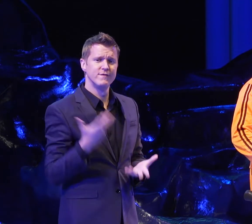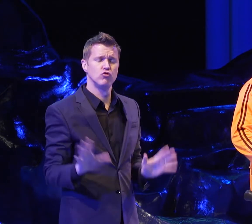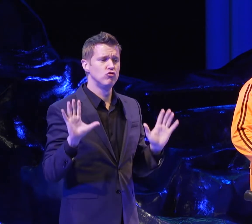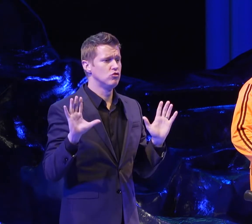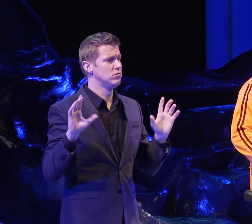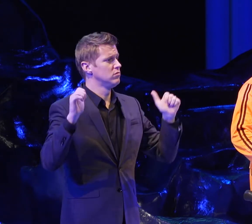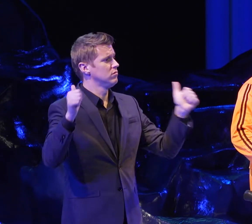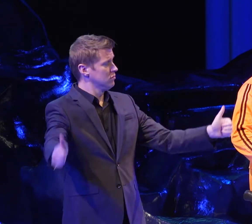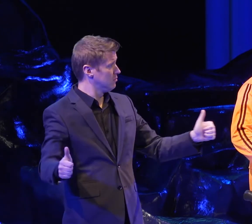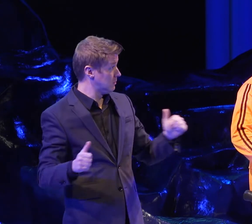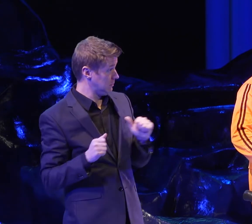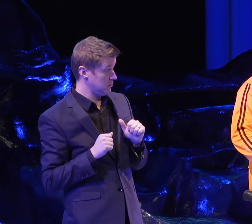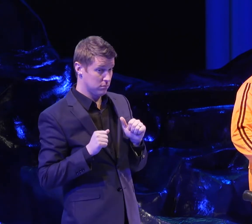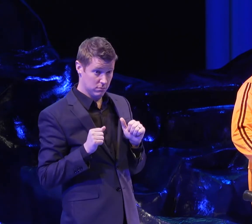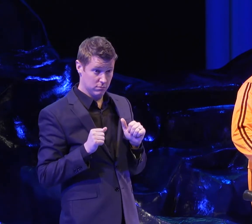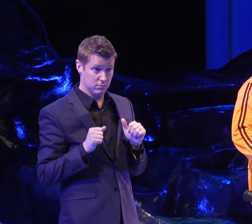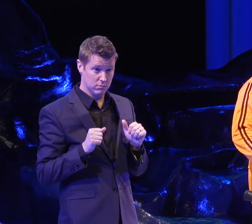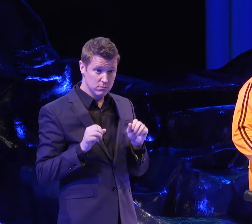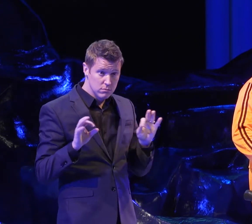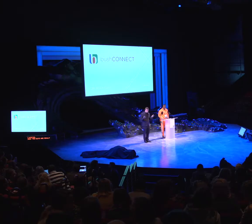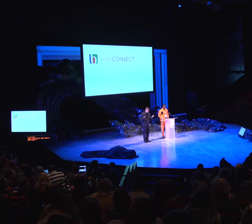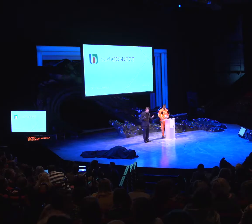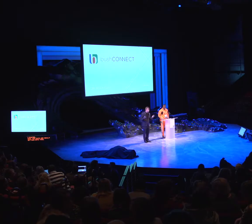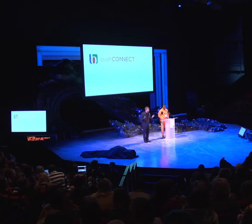Wow, you guys are really getting into this. I should have taken three photos.